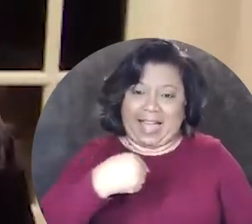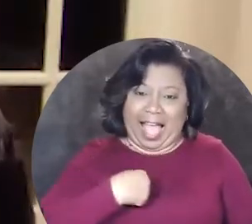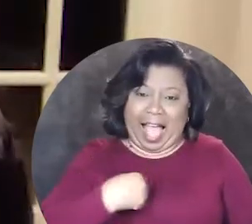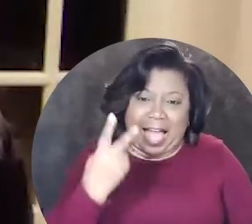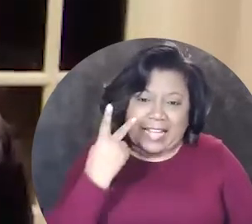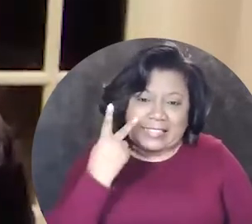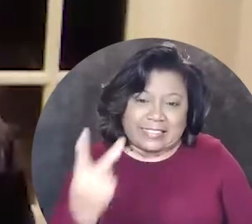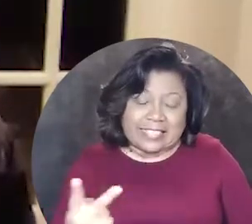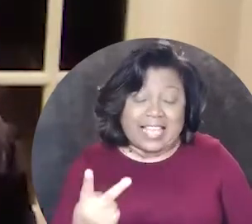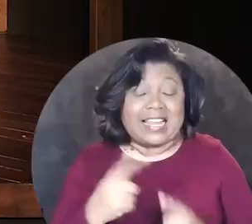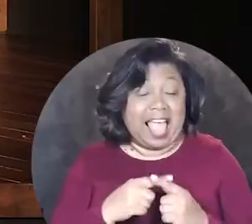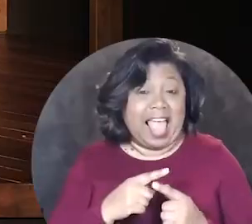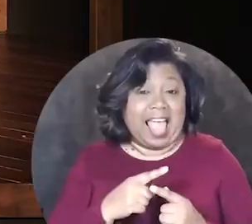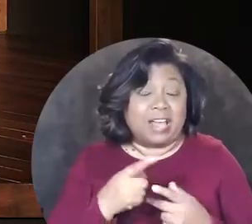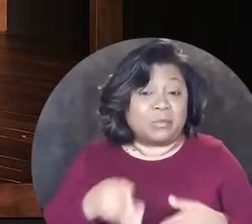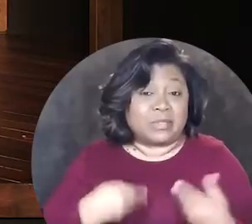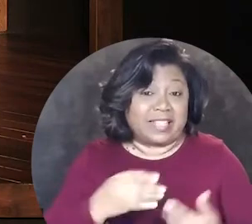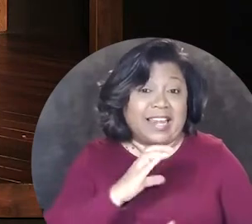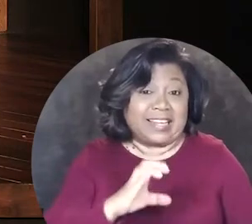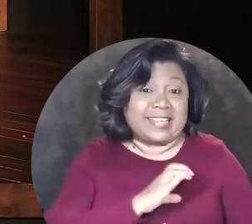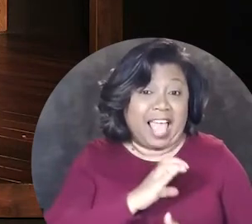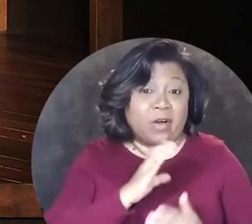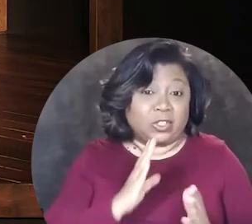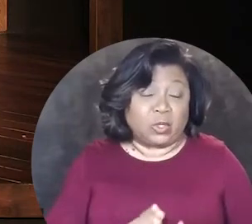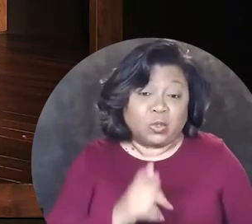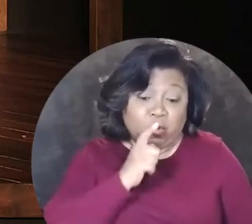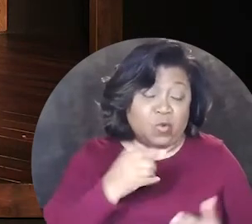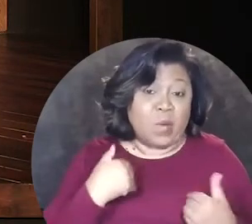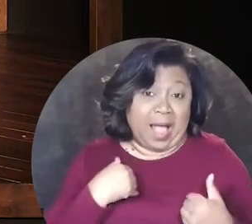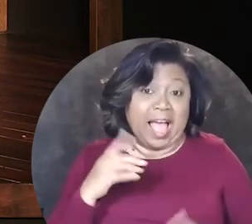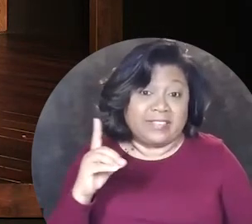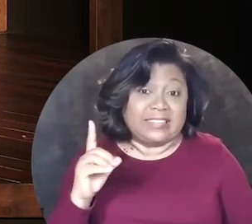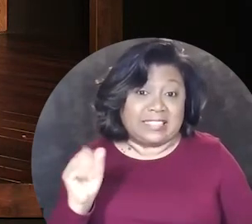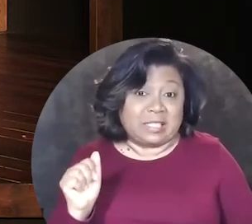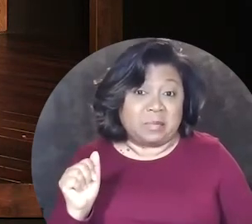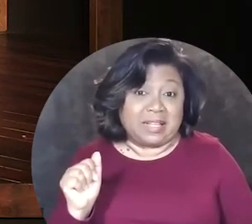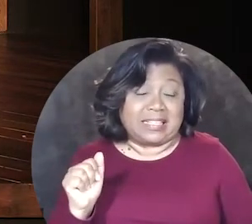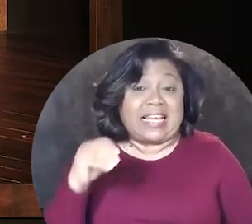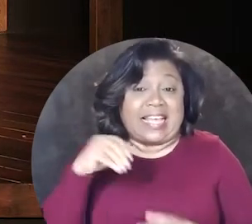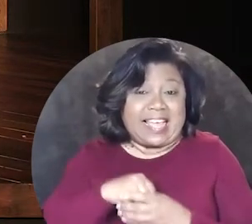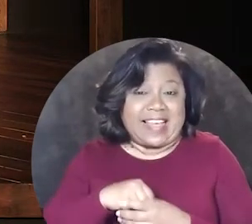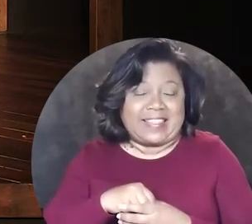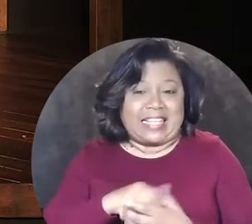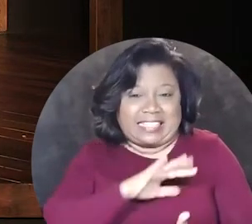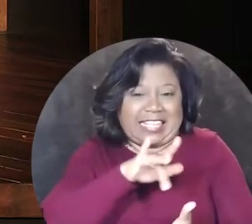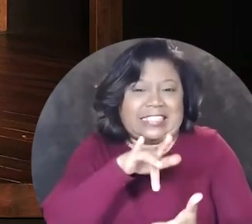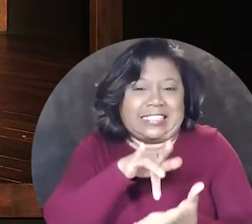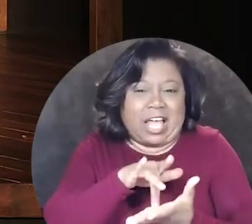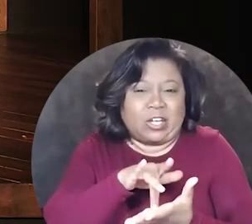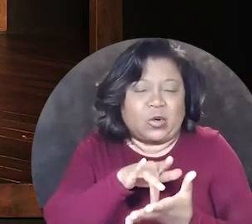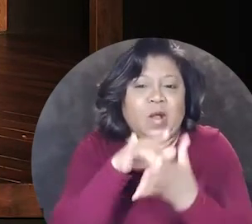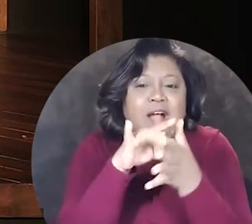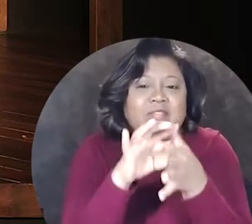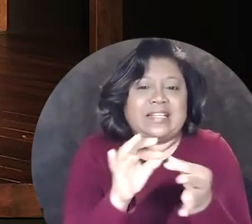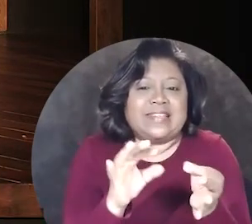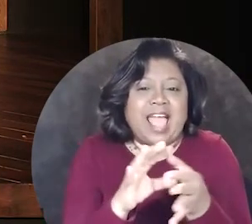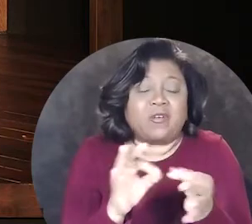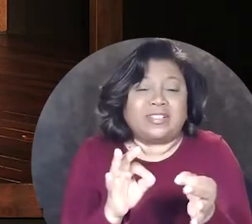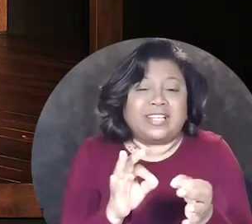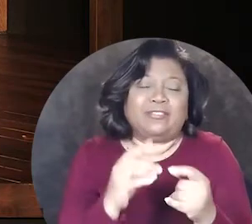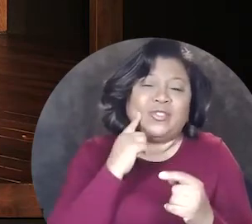and I see and present characters who have disabilities in the center of the narrative